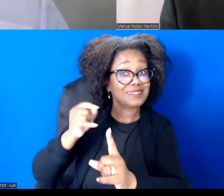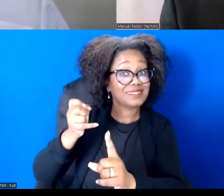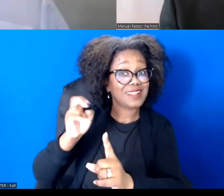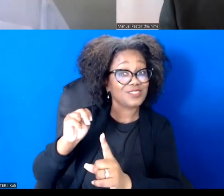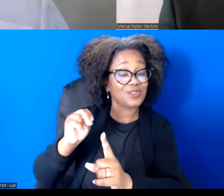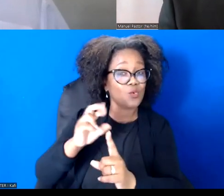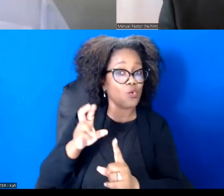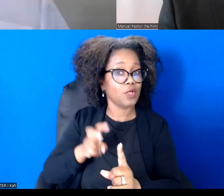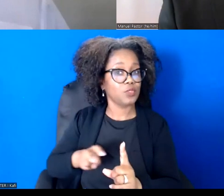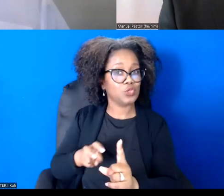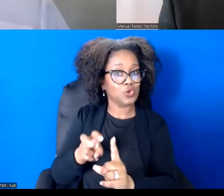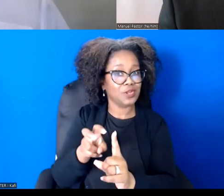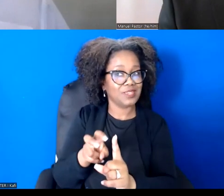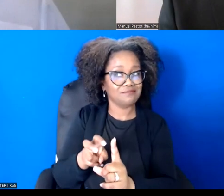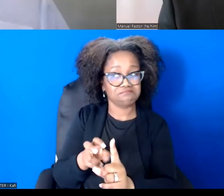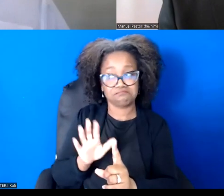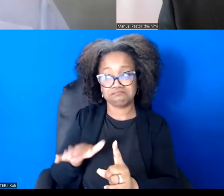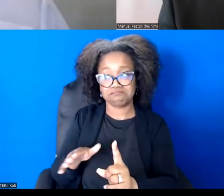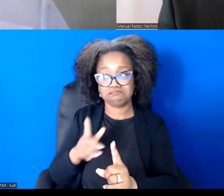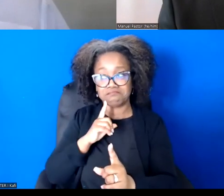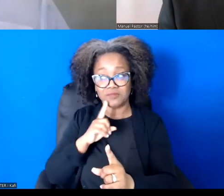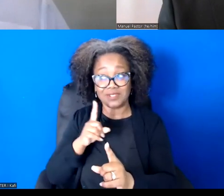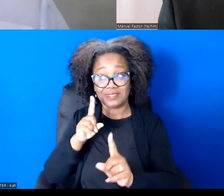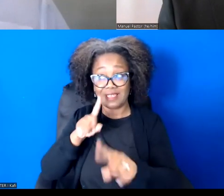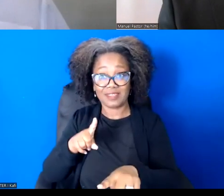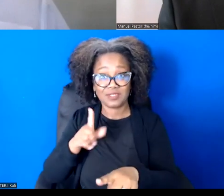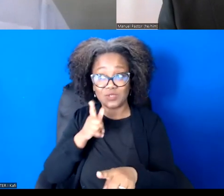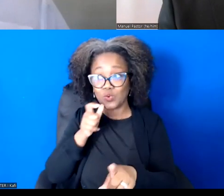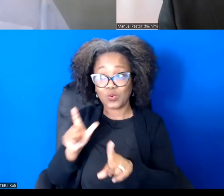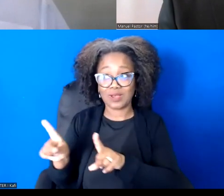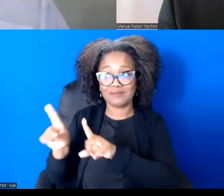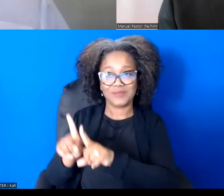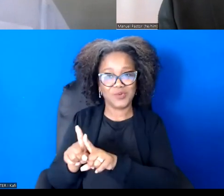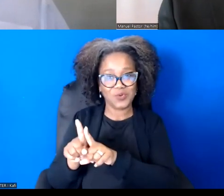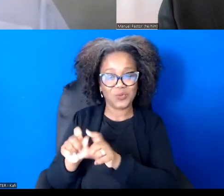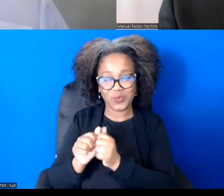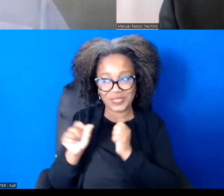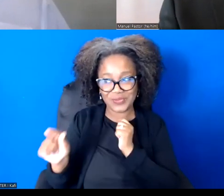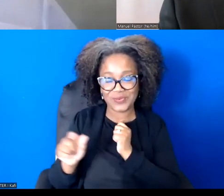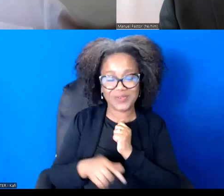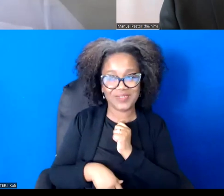And I feel really blessed in being able to be in many walks company and tell Young and